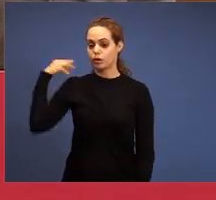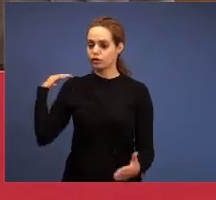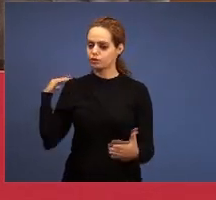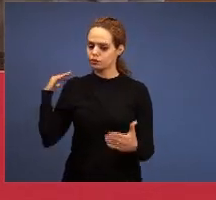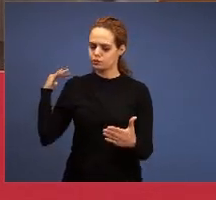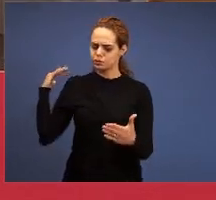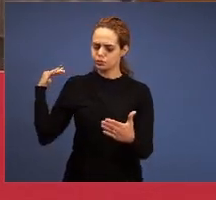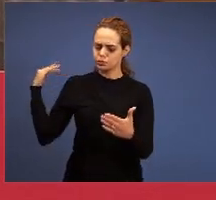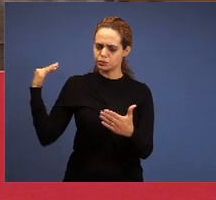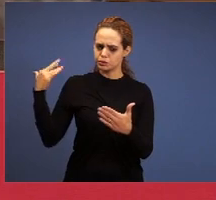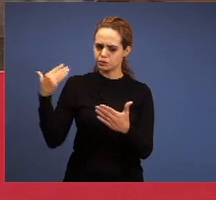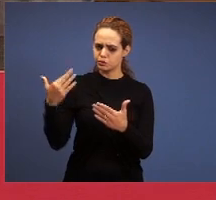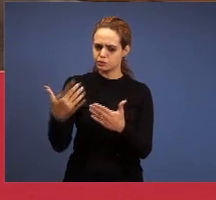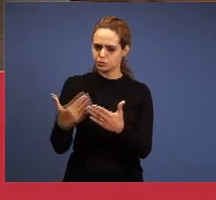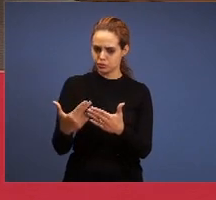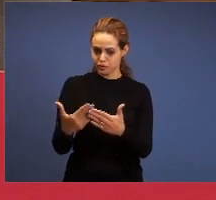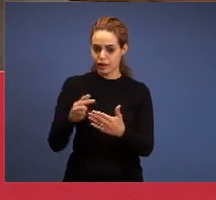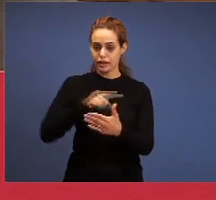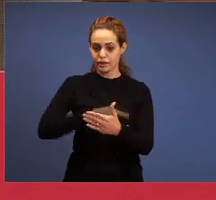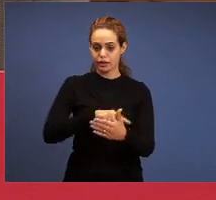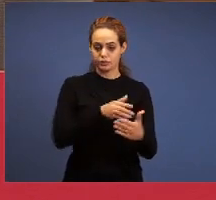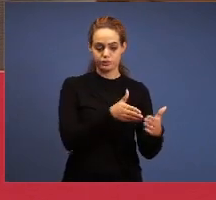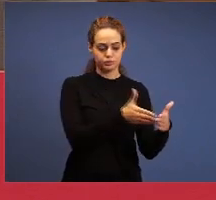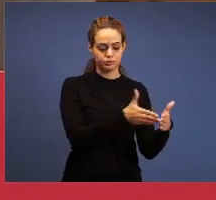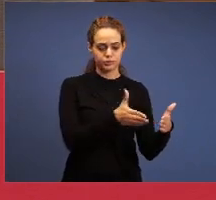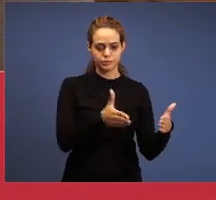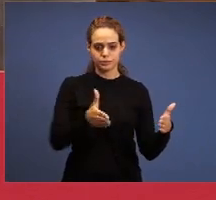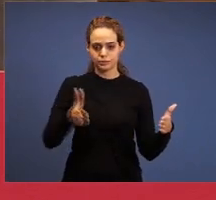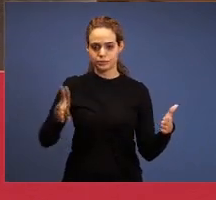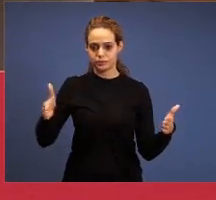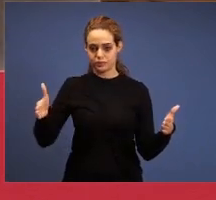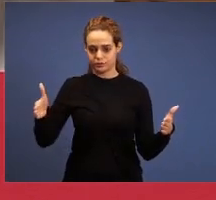this story, prophetically, He begins and